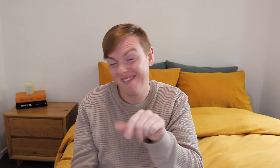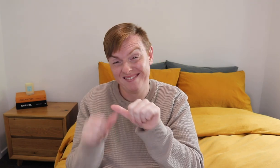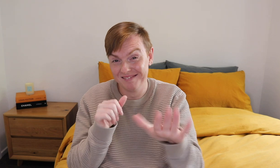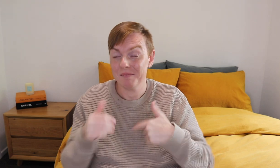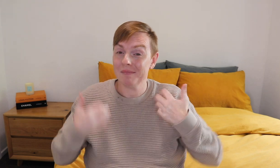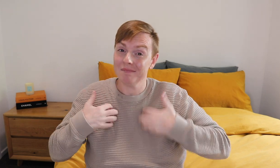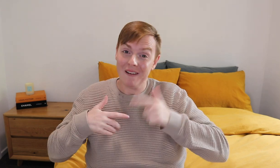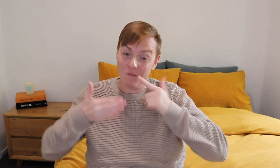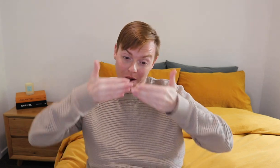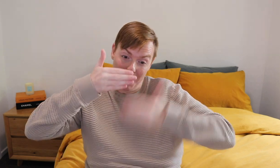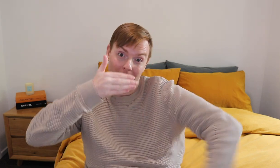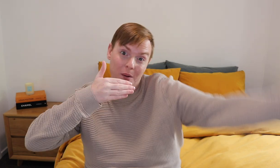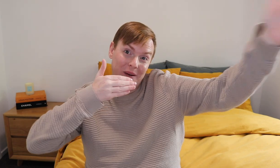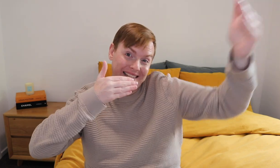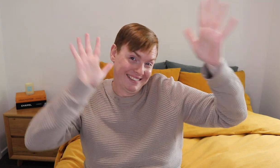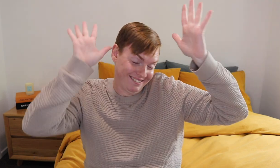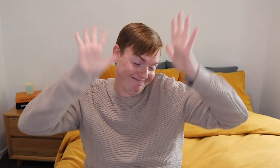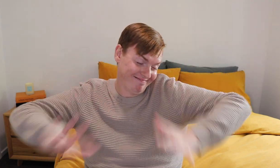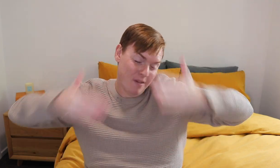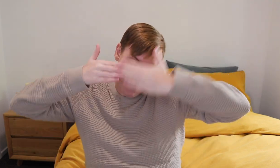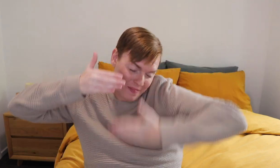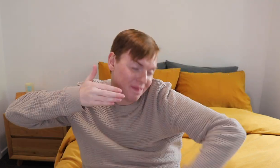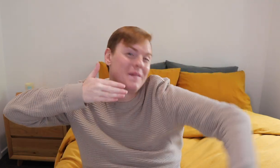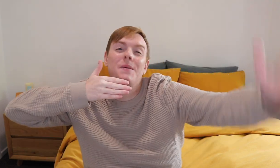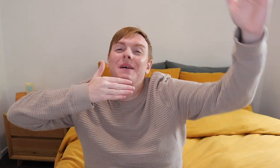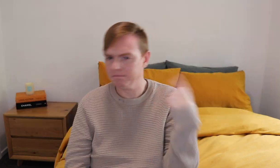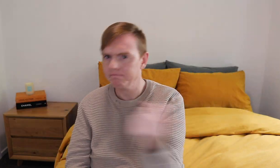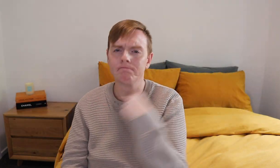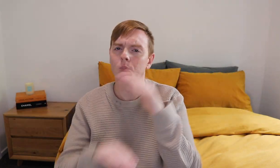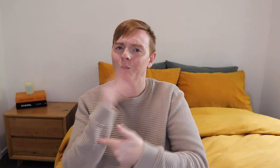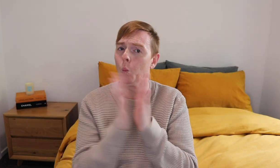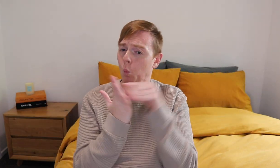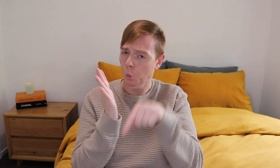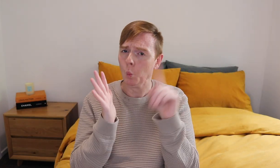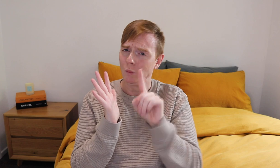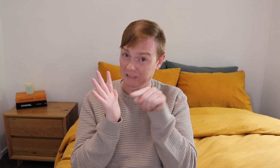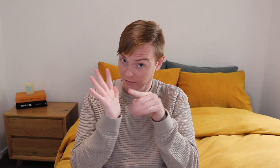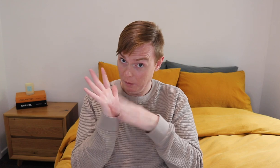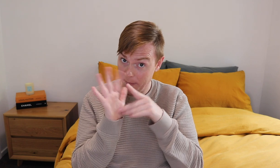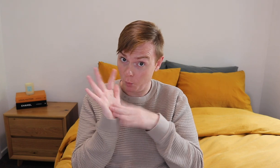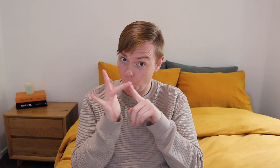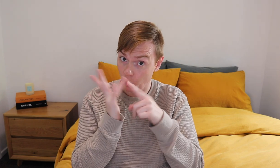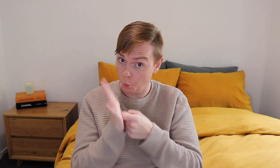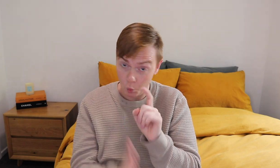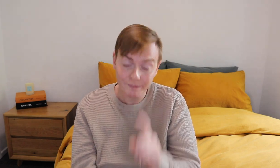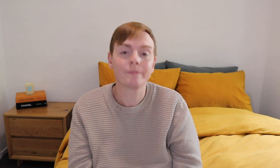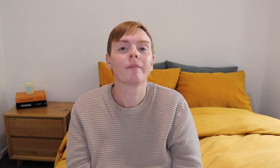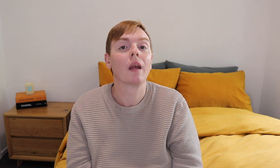I'm excited for onward of fun things to come. Q: Is your book a memoir?